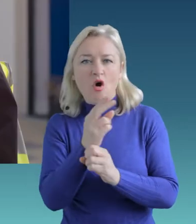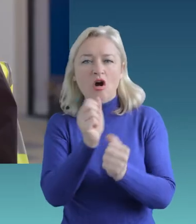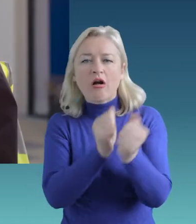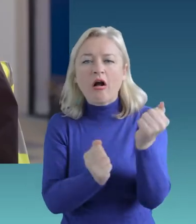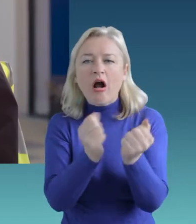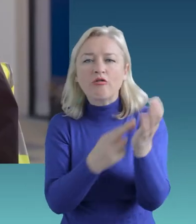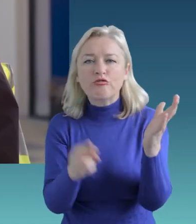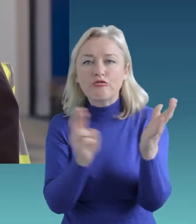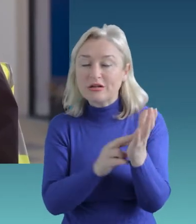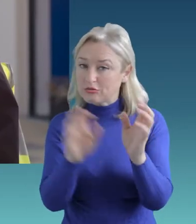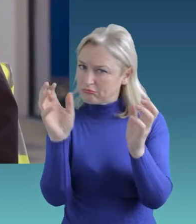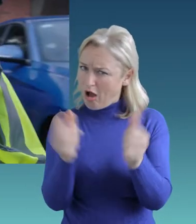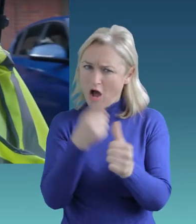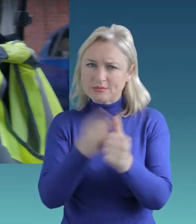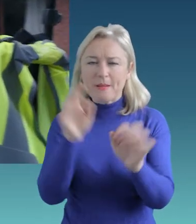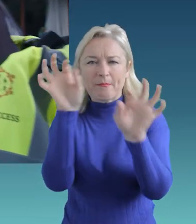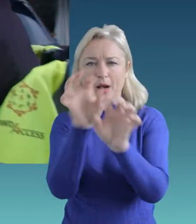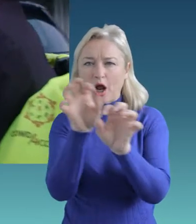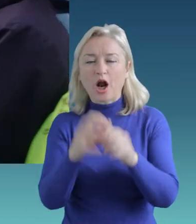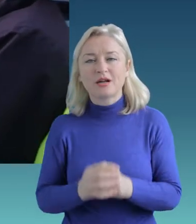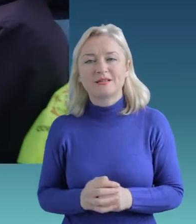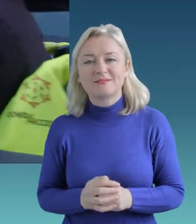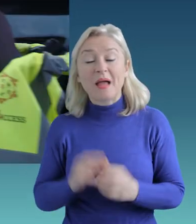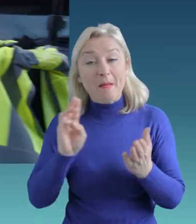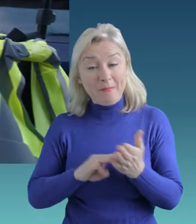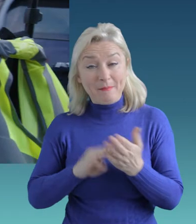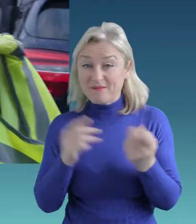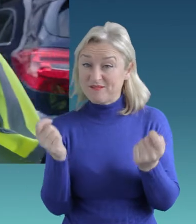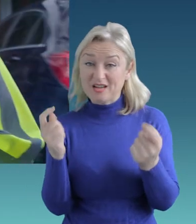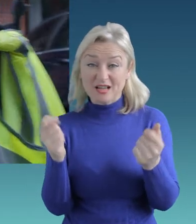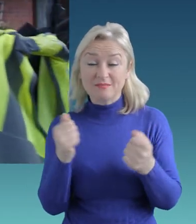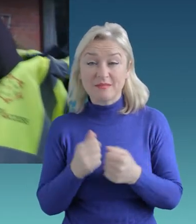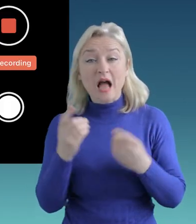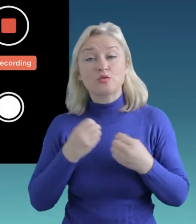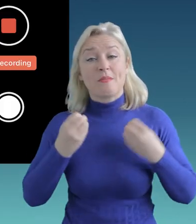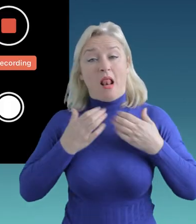The mapping is very easy. I’m doing it in the Rathfarnham area